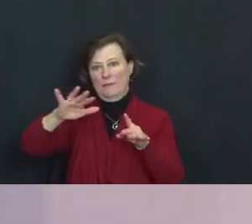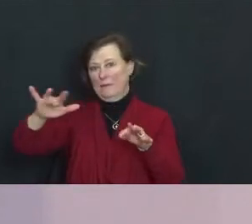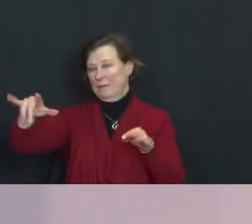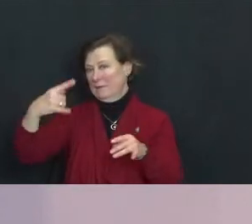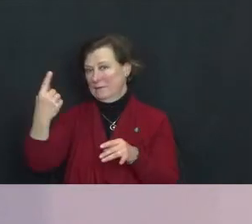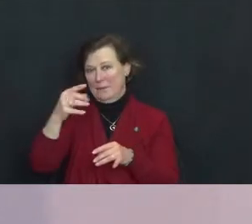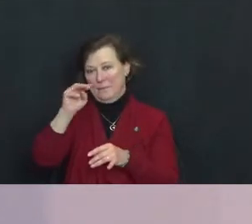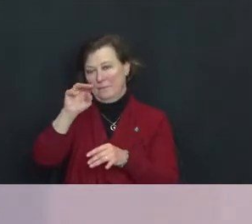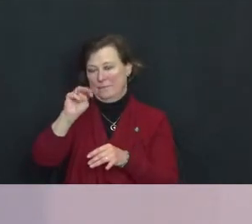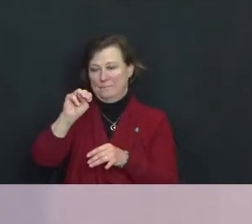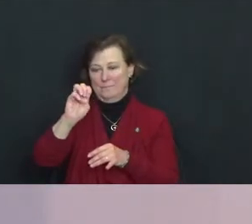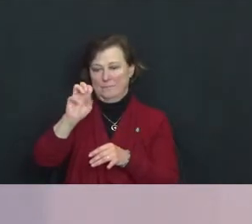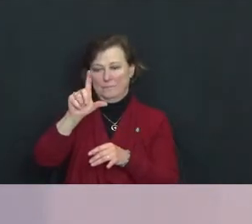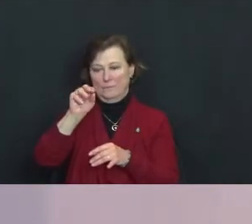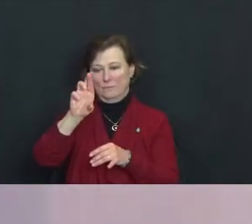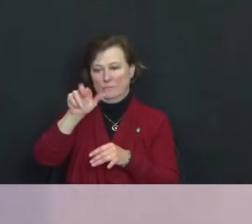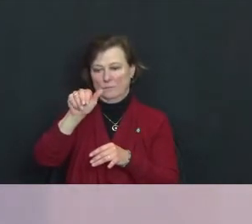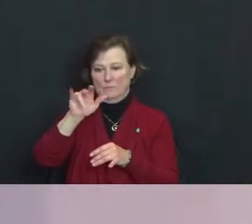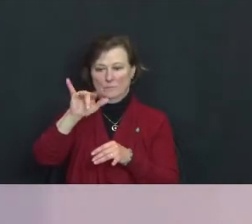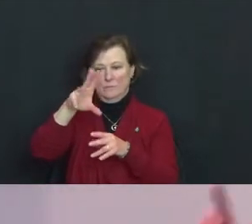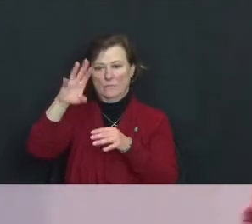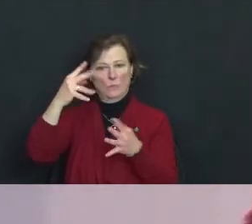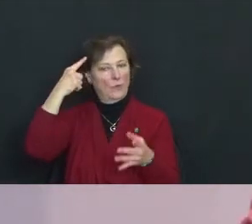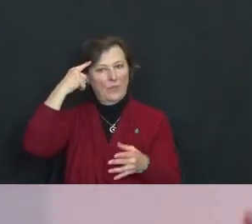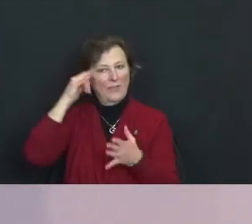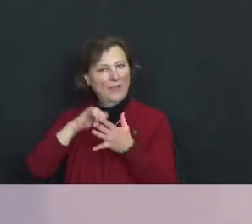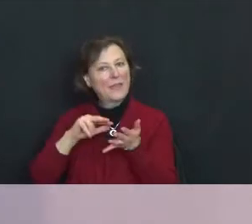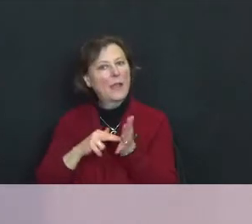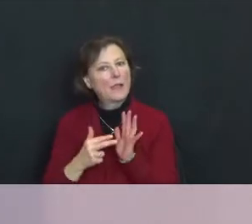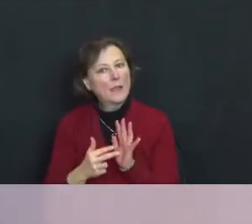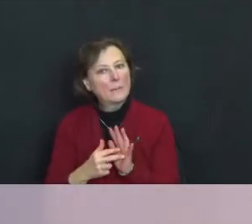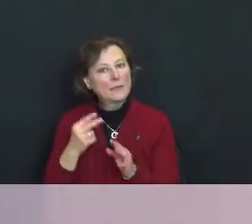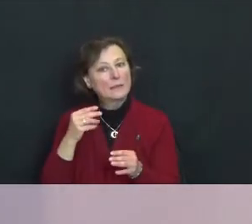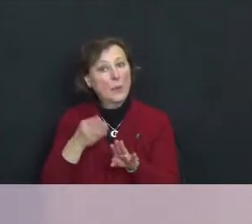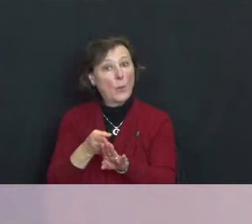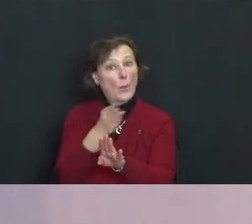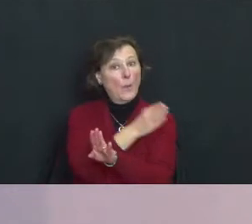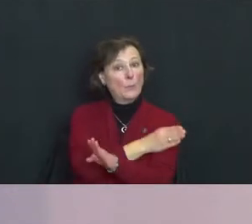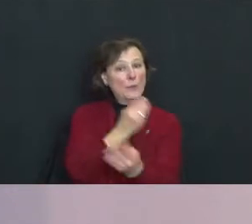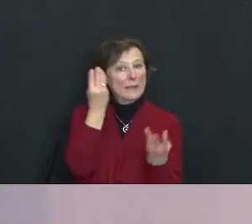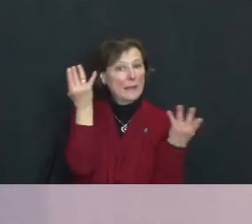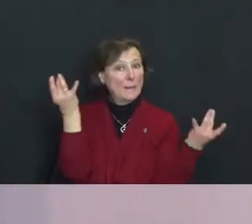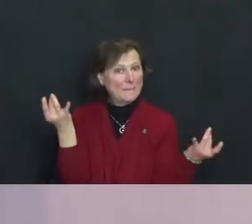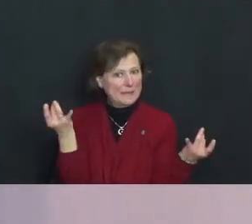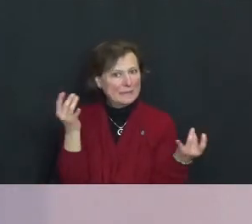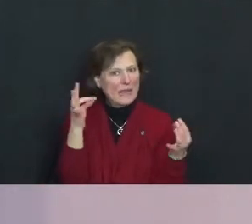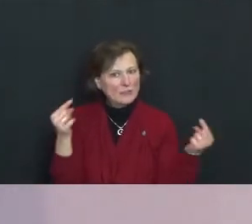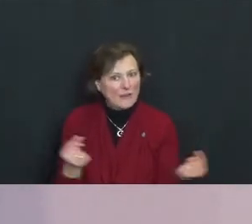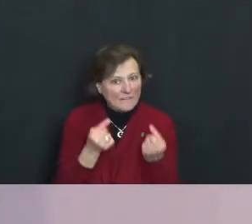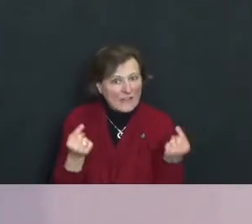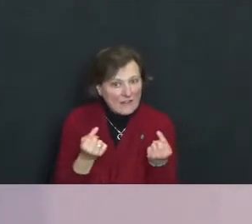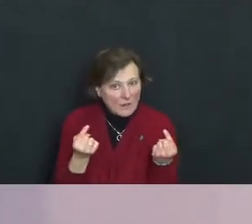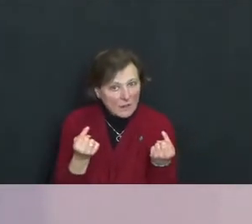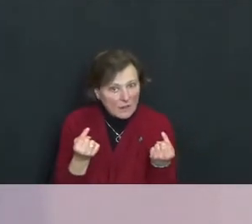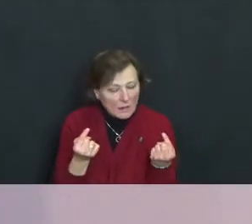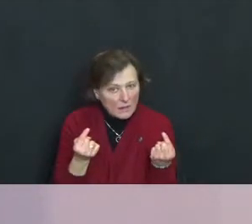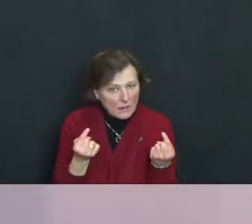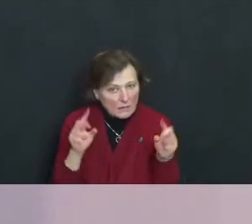Premeditatio malorum - what do you think that means? Premeditation of evils.